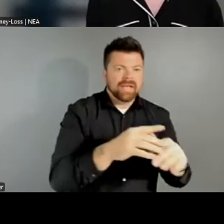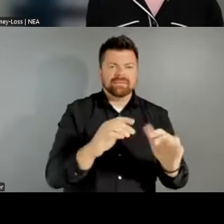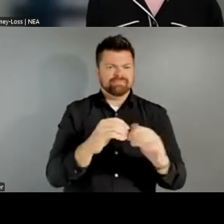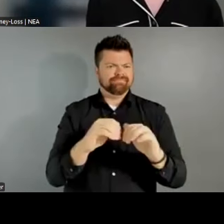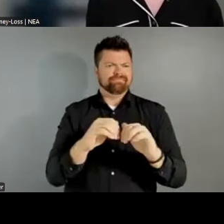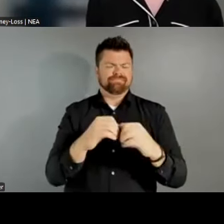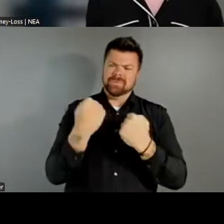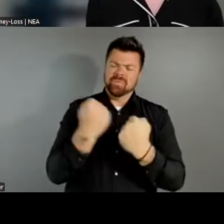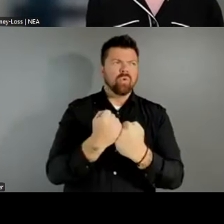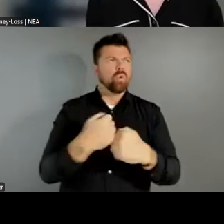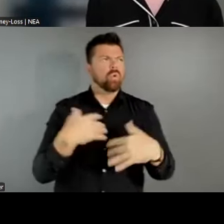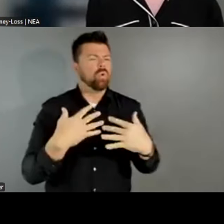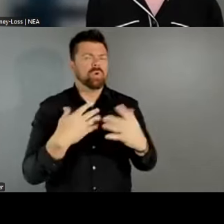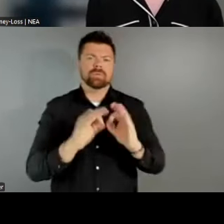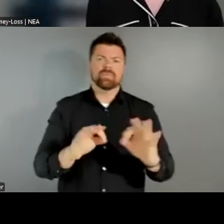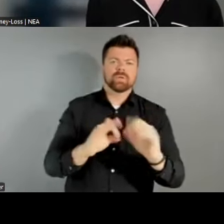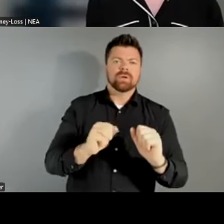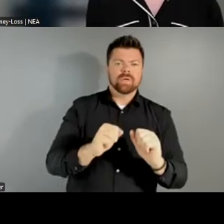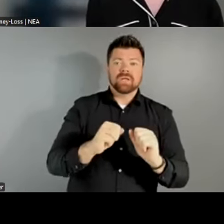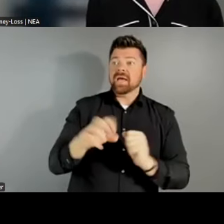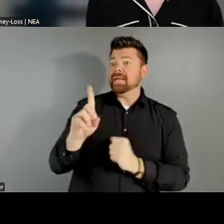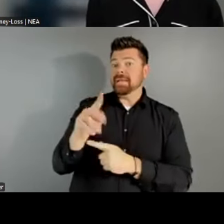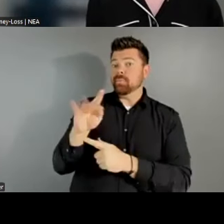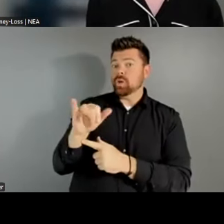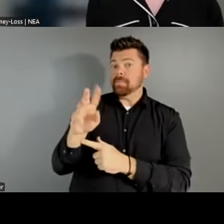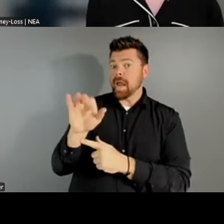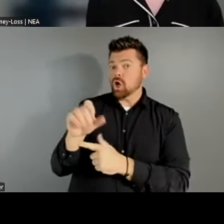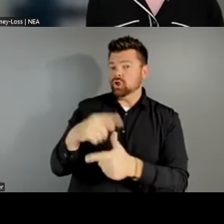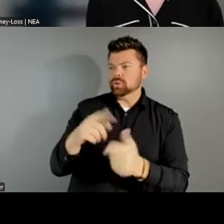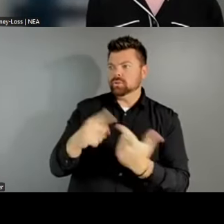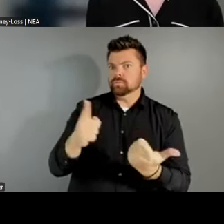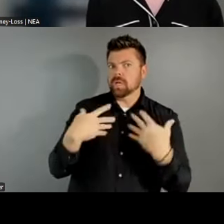deputy mayors for health and human services and homelessness commissioners and economic